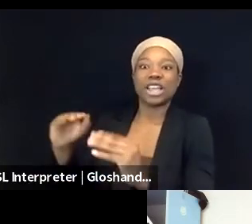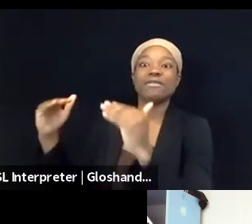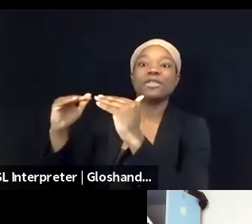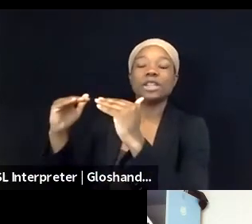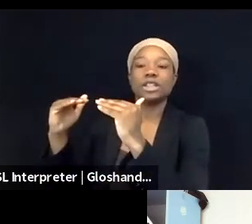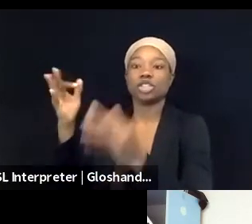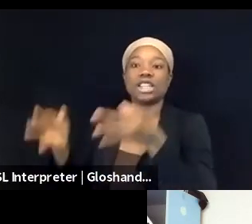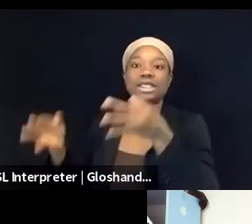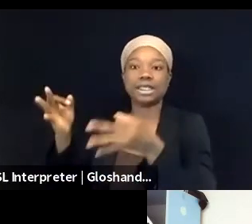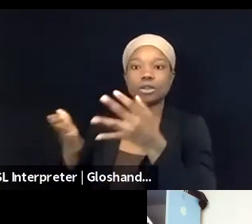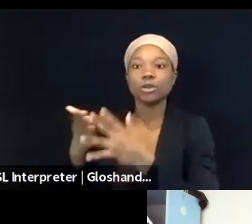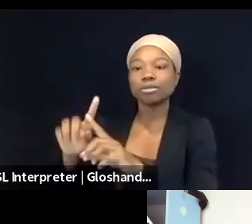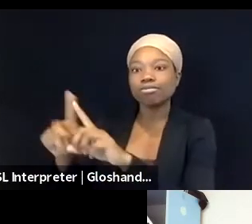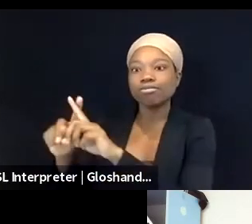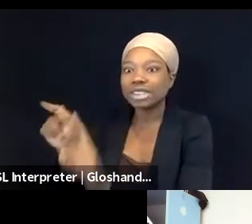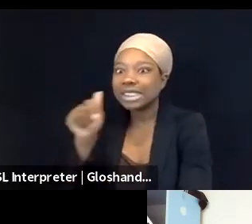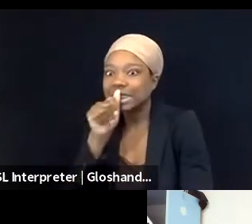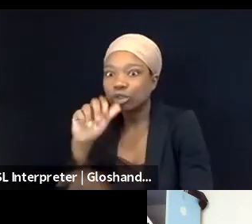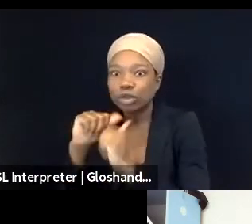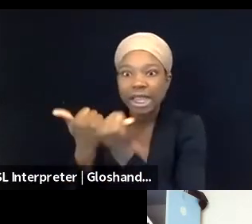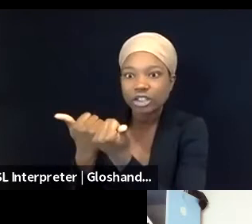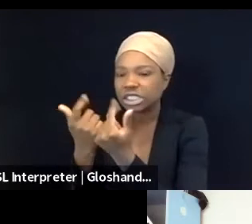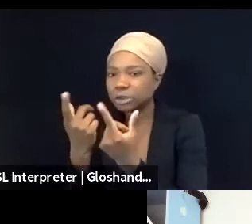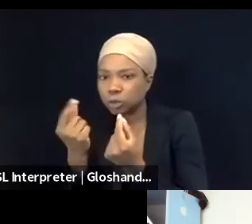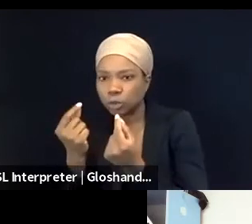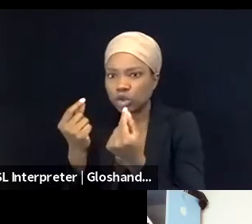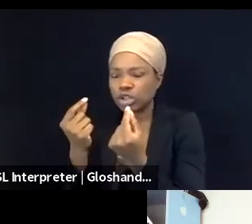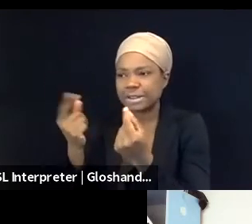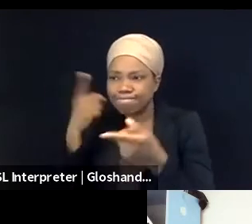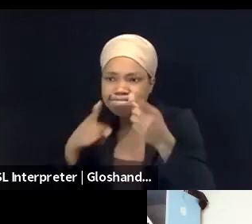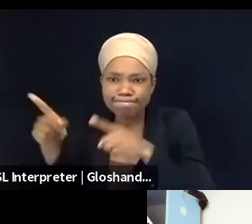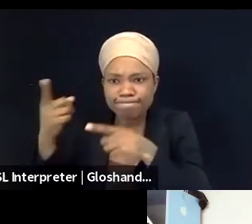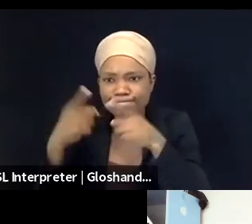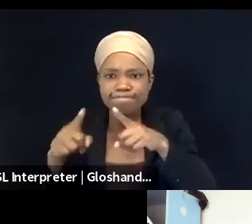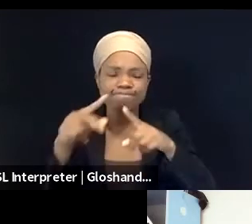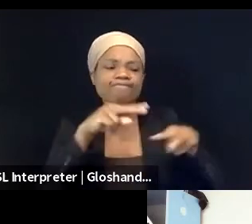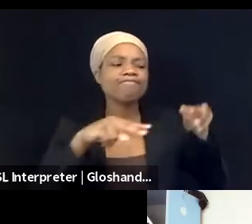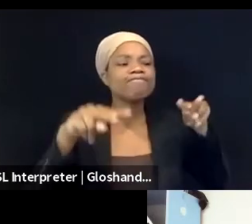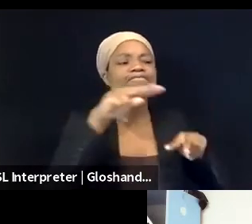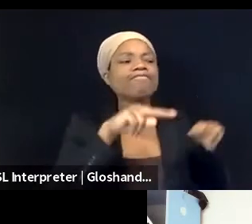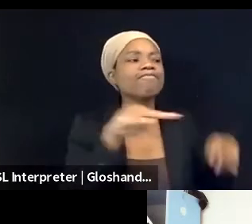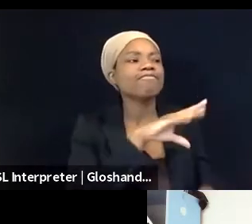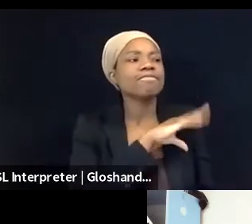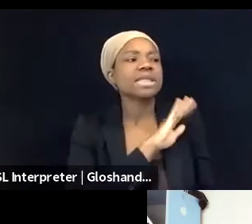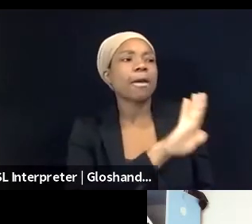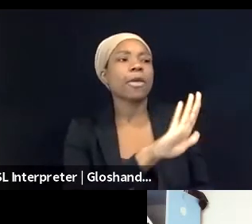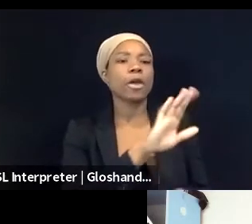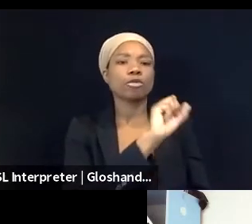they are systematically, as I mentioned, surveilling Palestinian social media, and basically asking for the take downs or what's